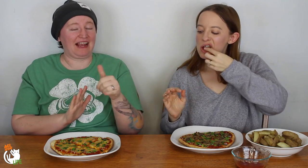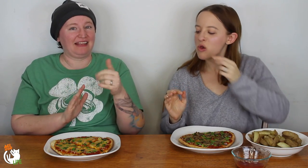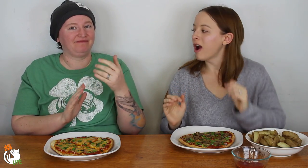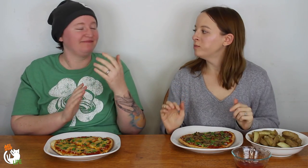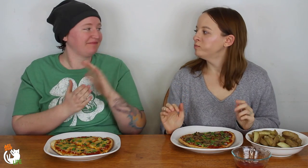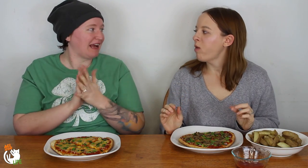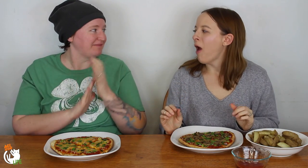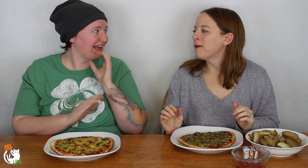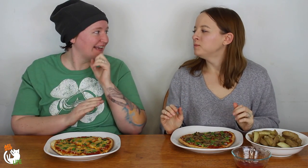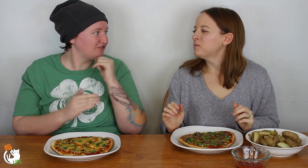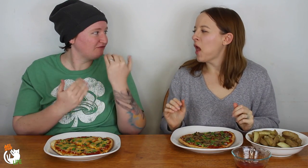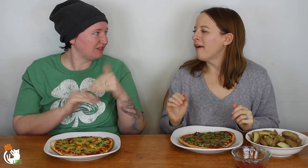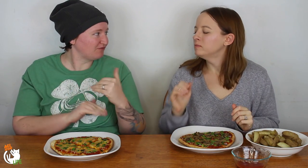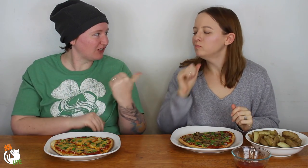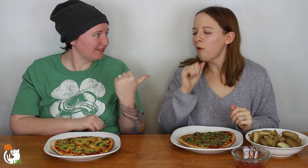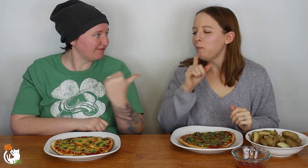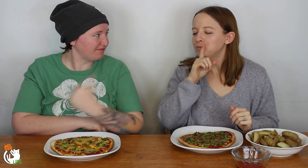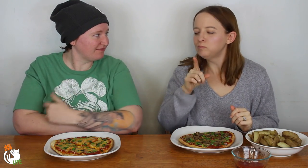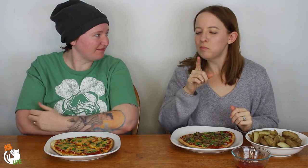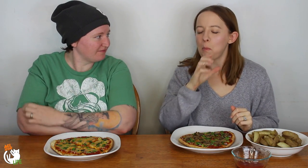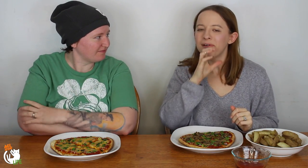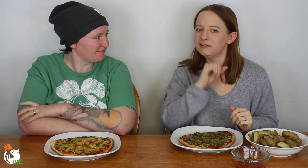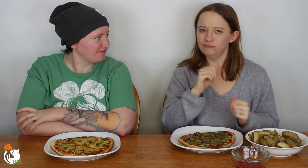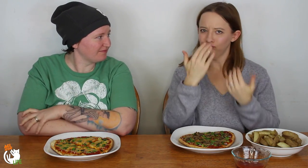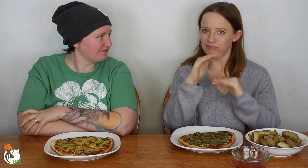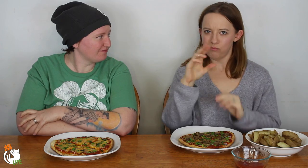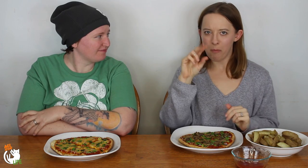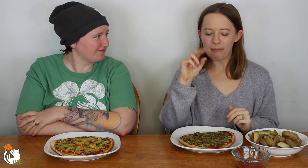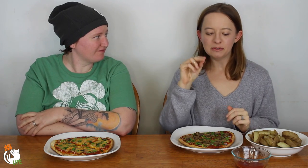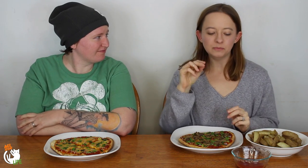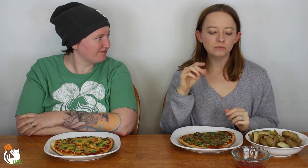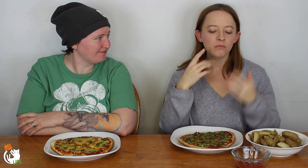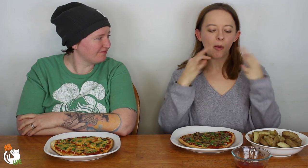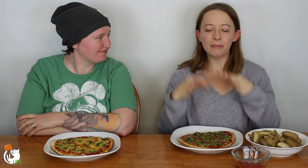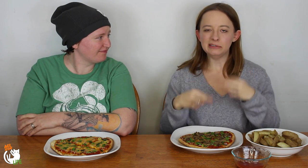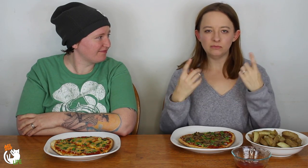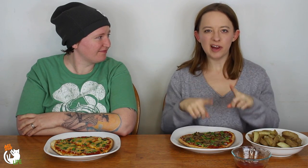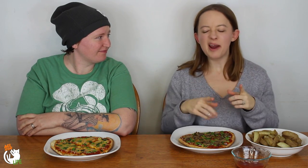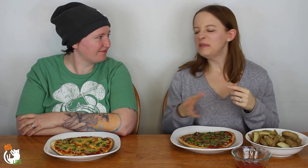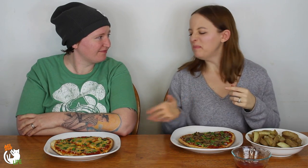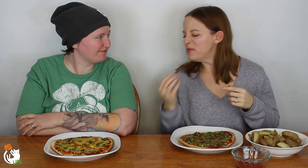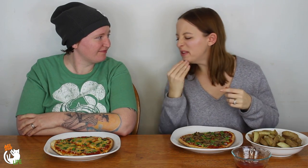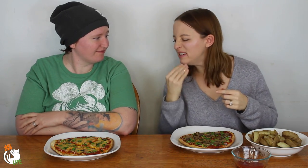If they're labeled with anything like that then they become age restricted right? Not really age restricted but -- I can explain what happened.